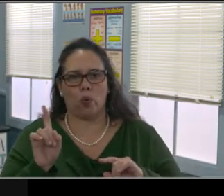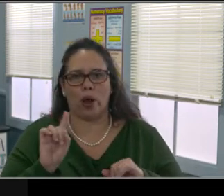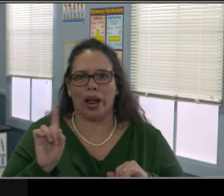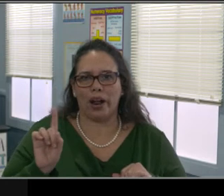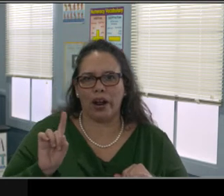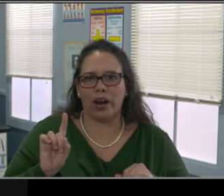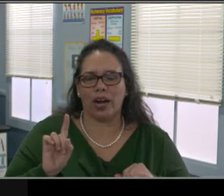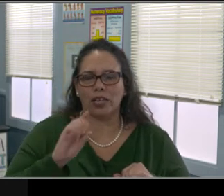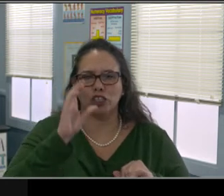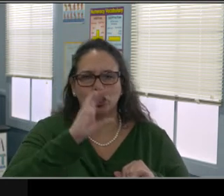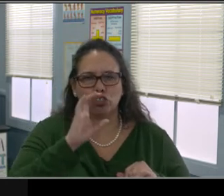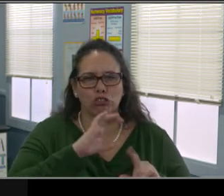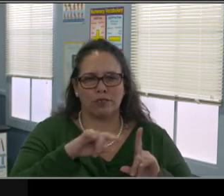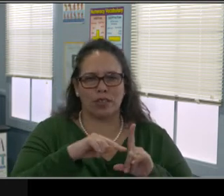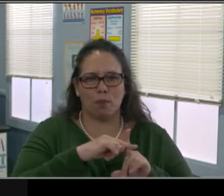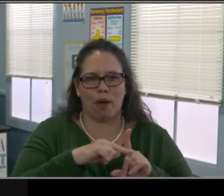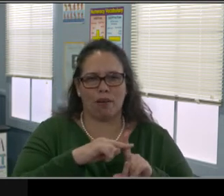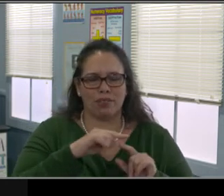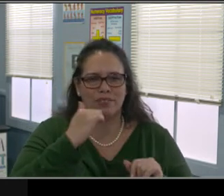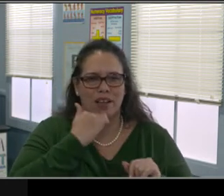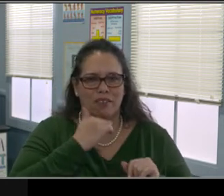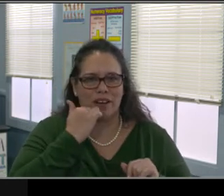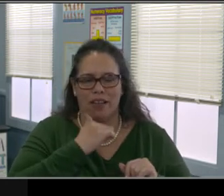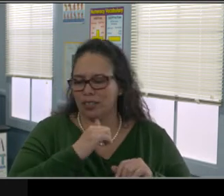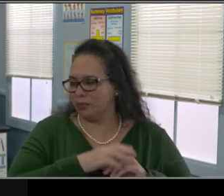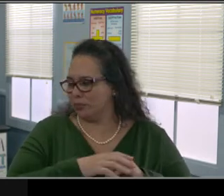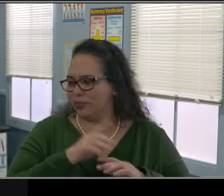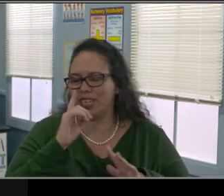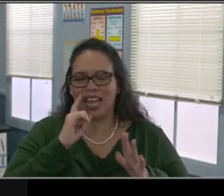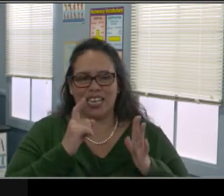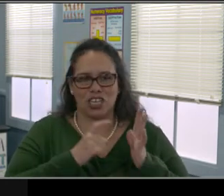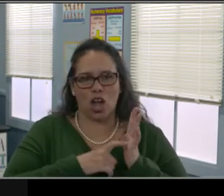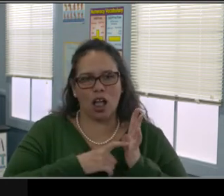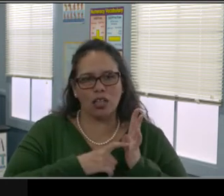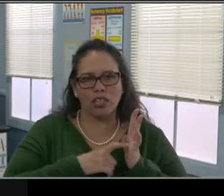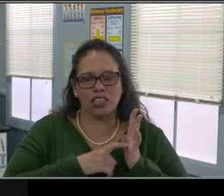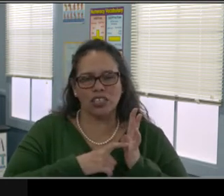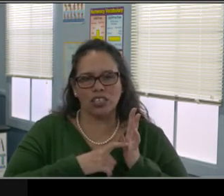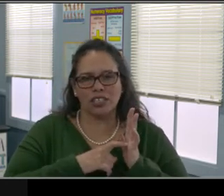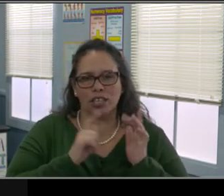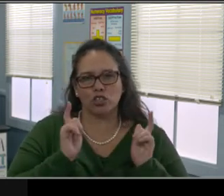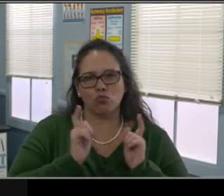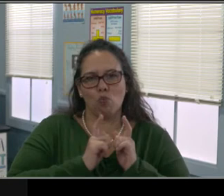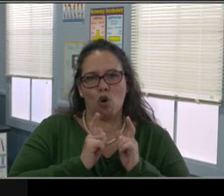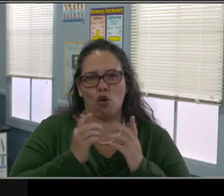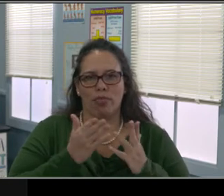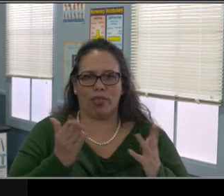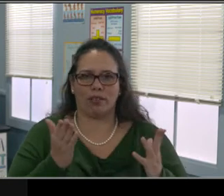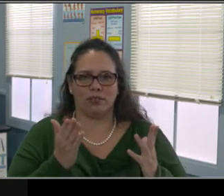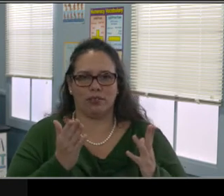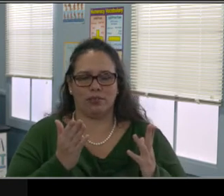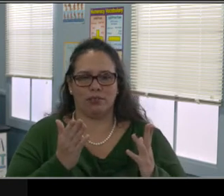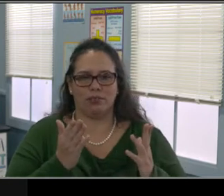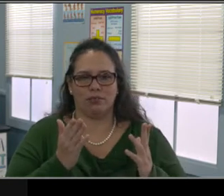Students on the spectrum students with IEP's, there might be a little more...